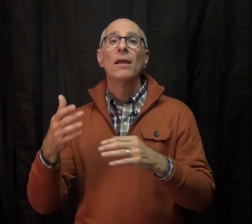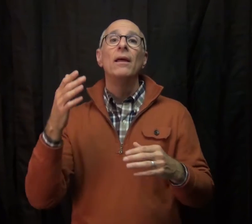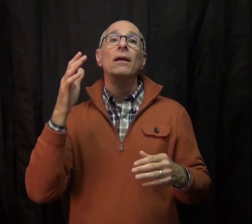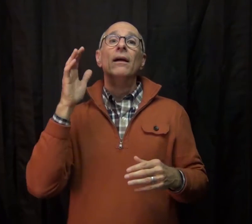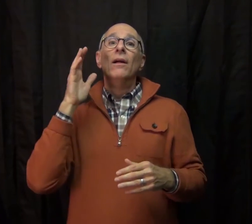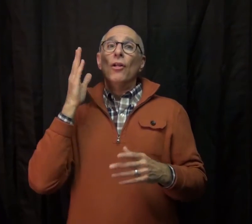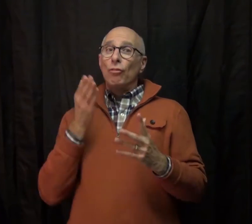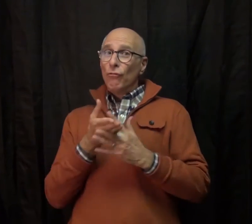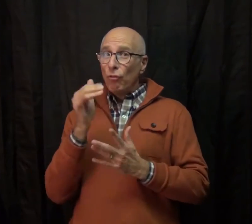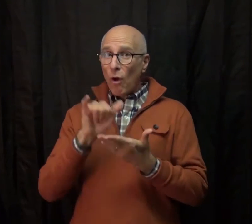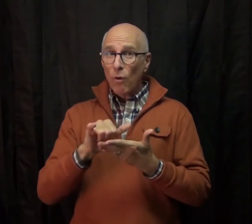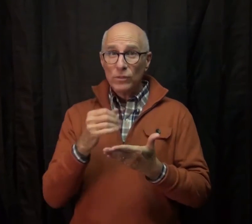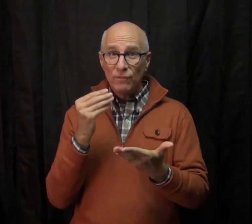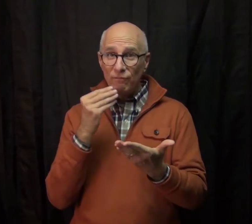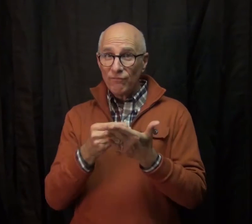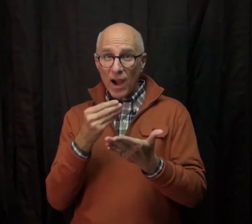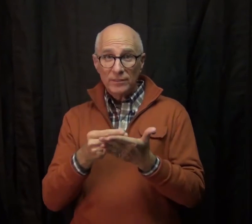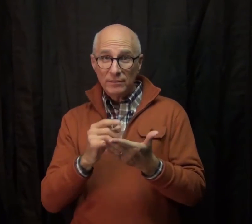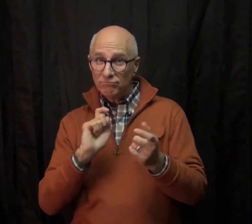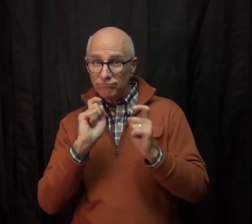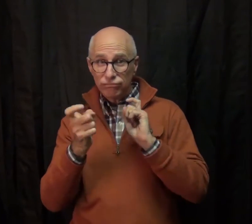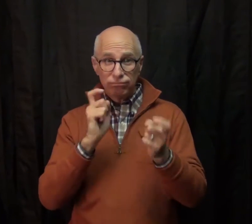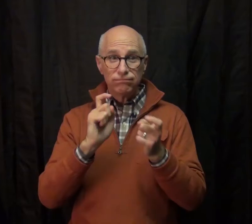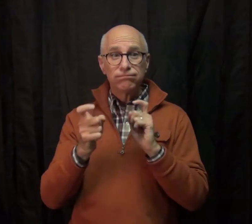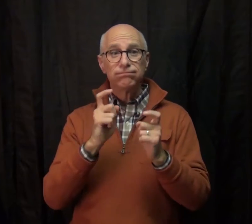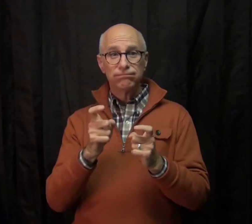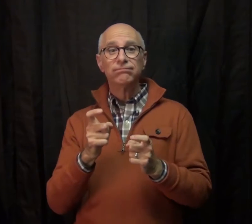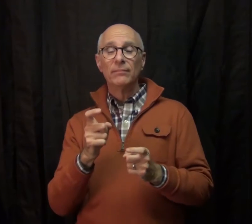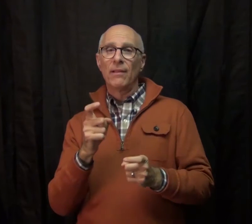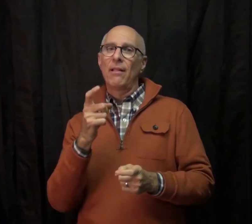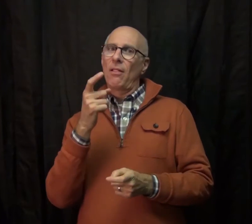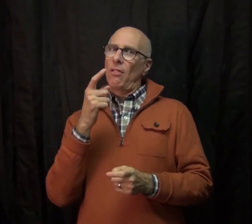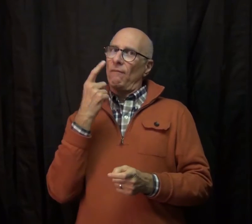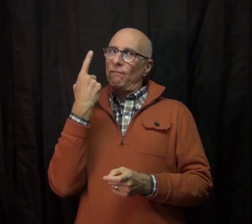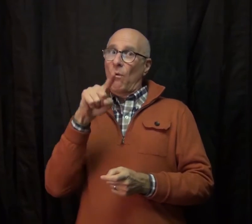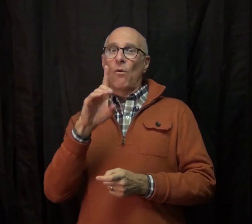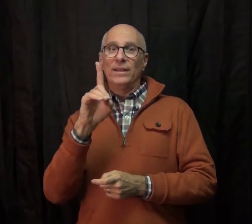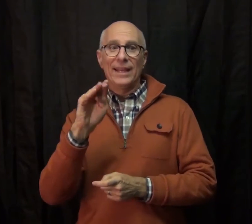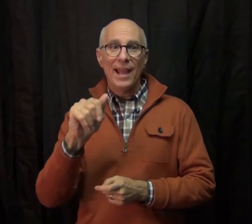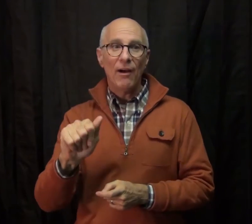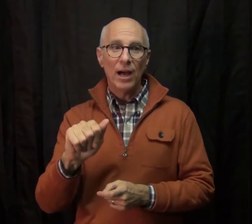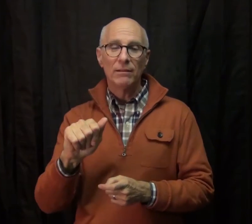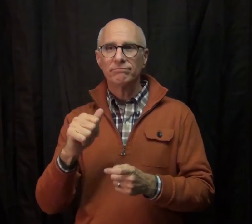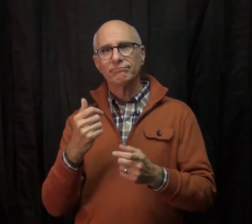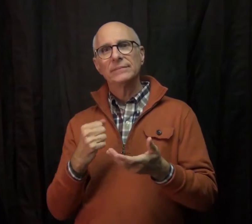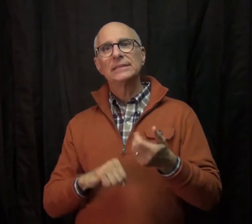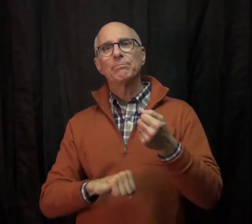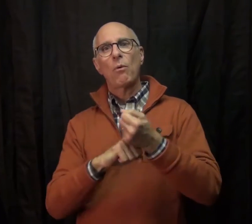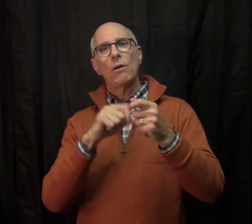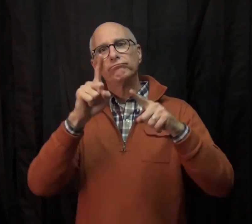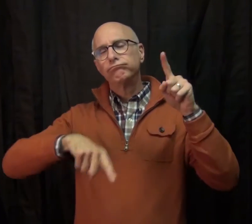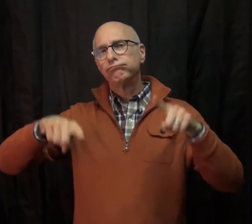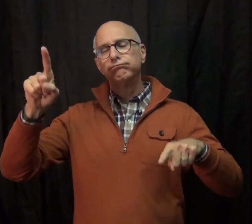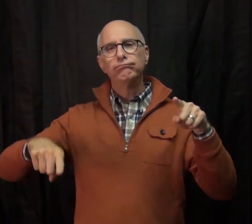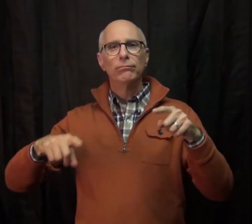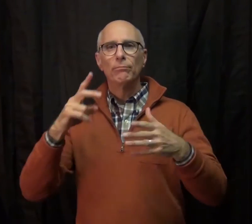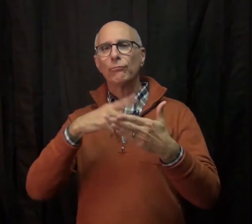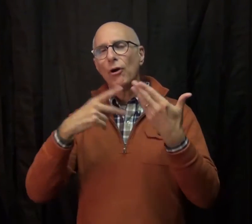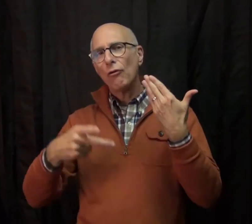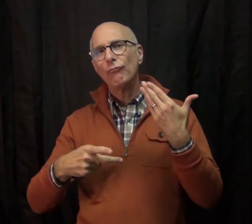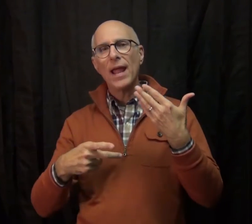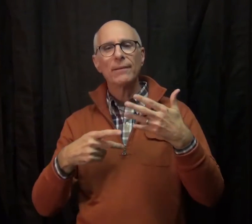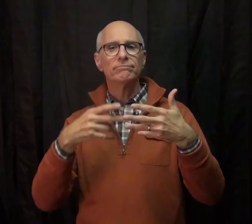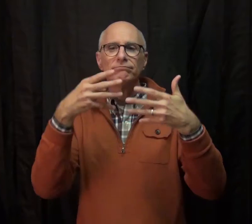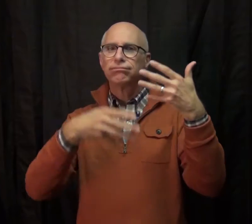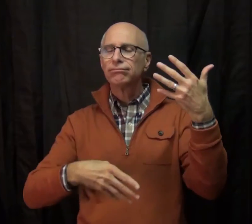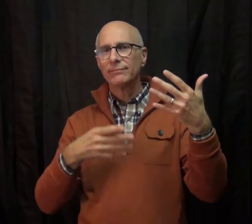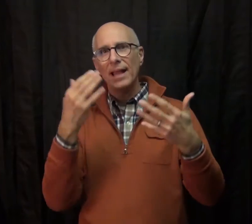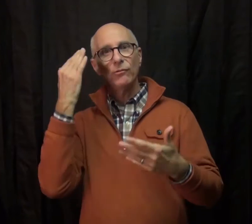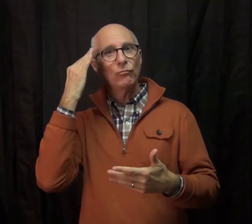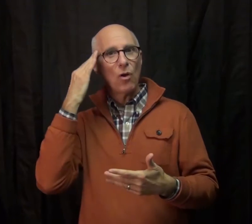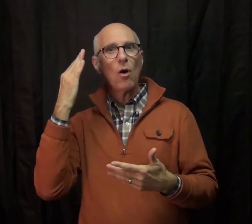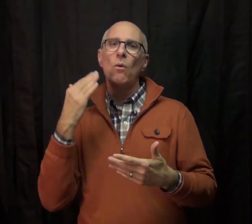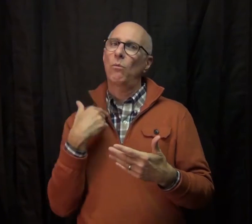Though these programs, we've successfully raised funds to support DCARA.